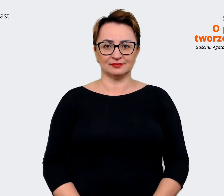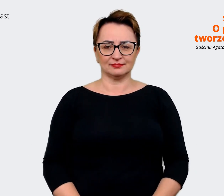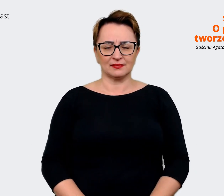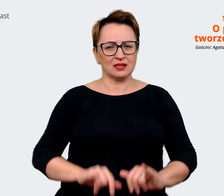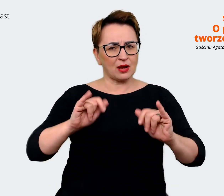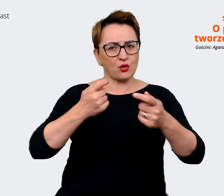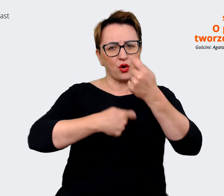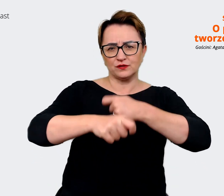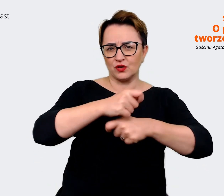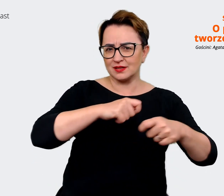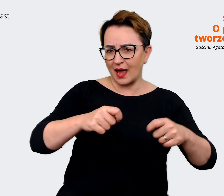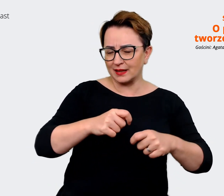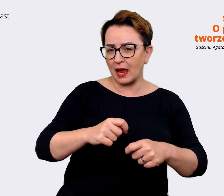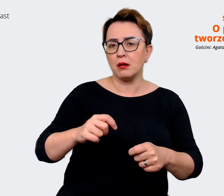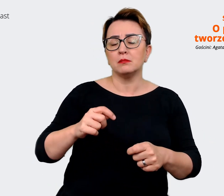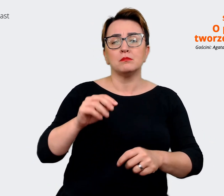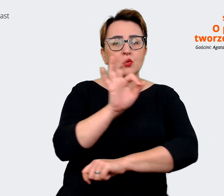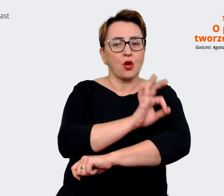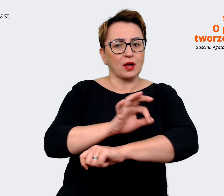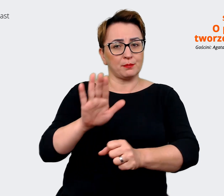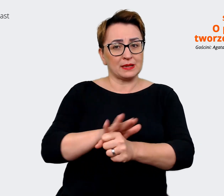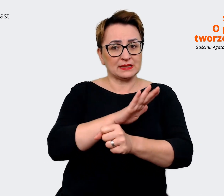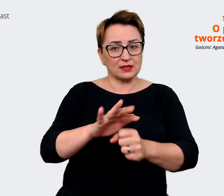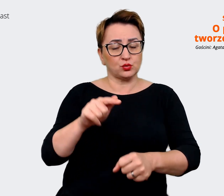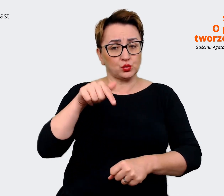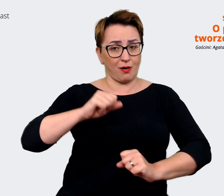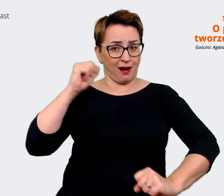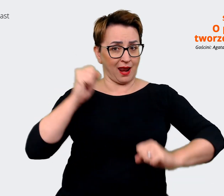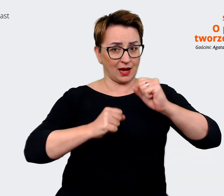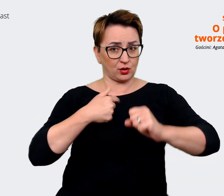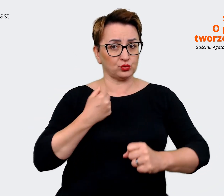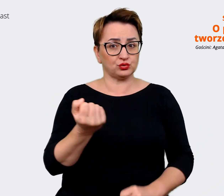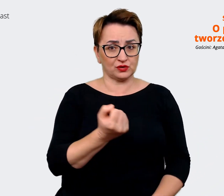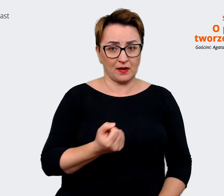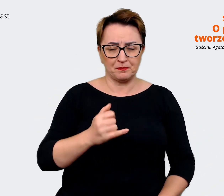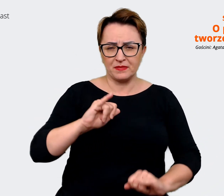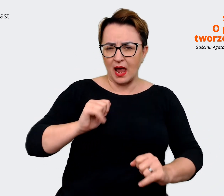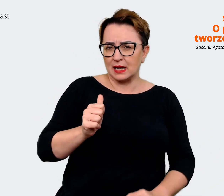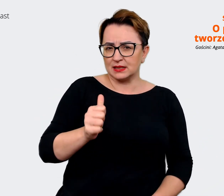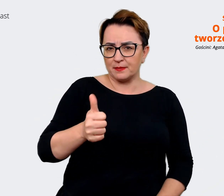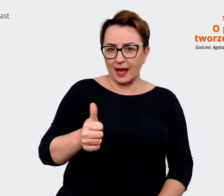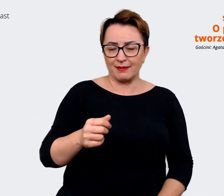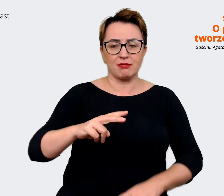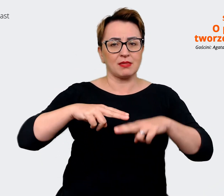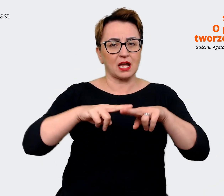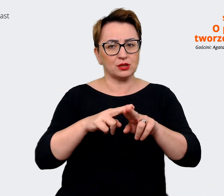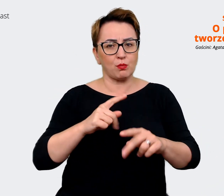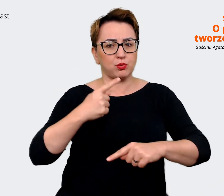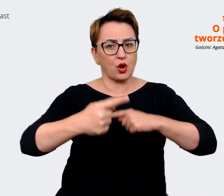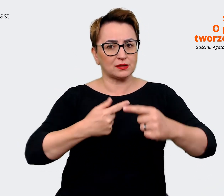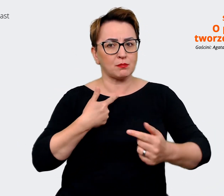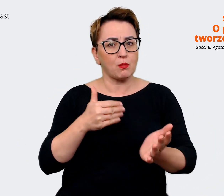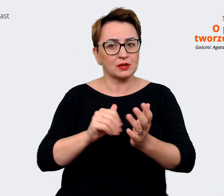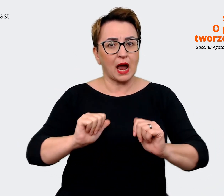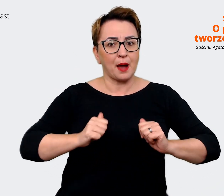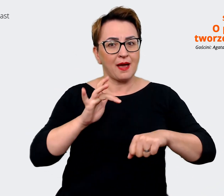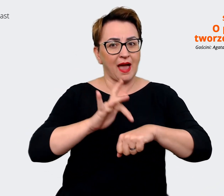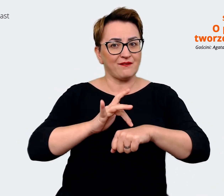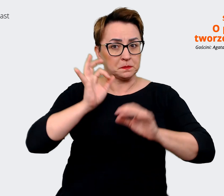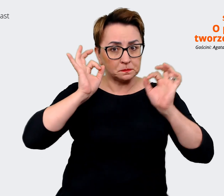What business solutions and projects are we implementing at Allegro? Which experts, tools and processes do we need to achieve these results?